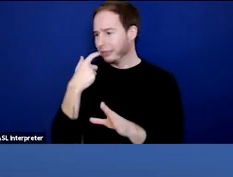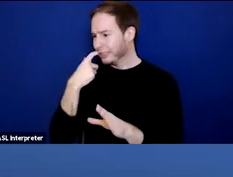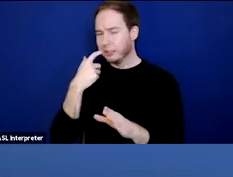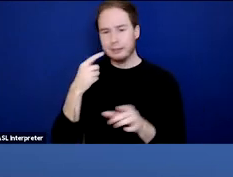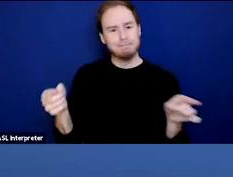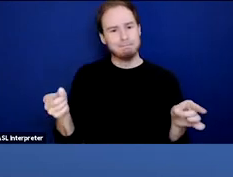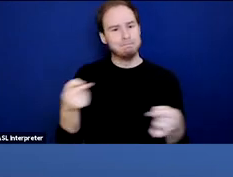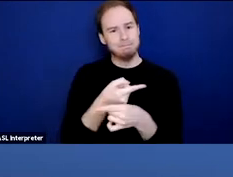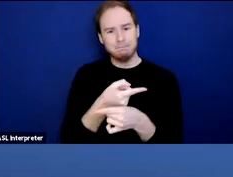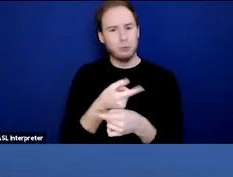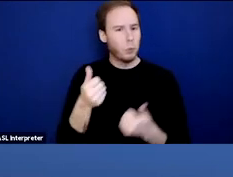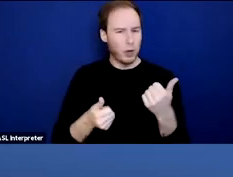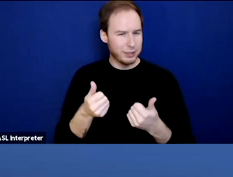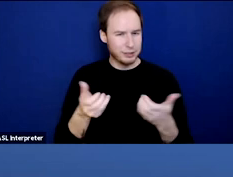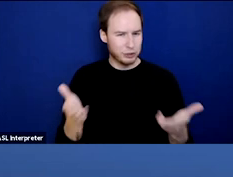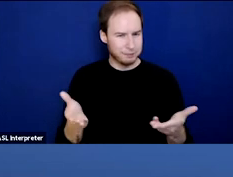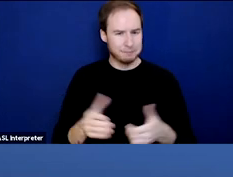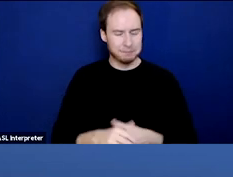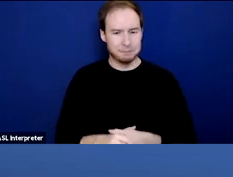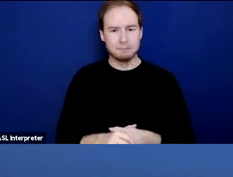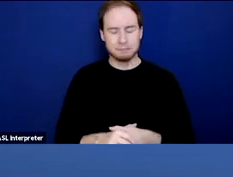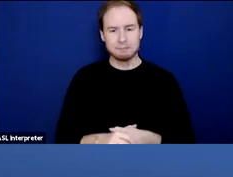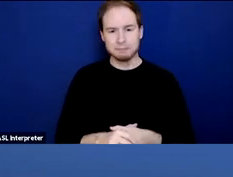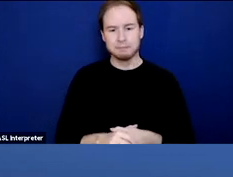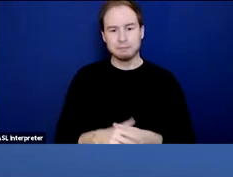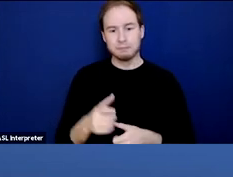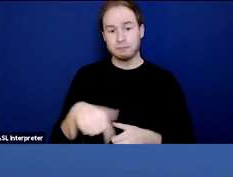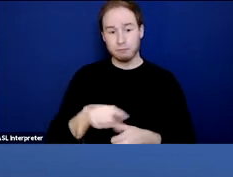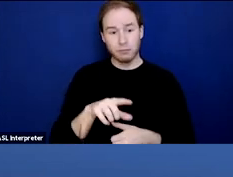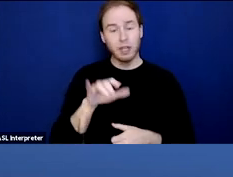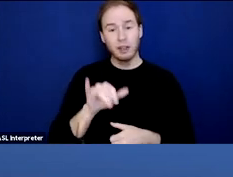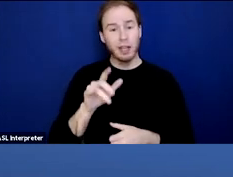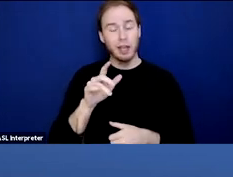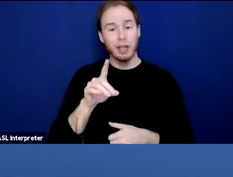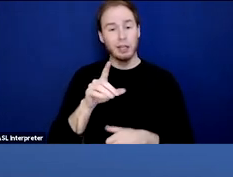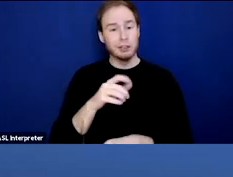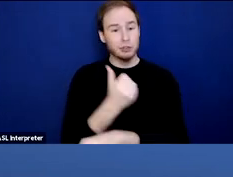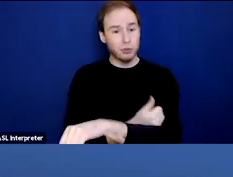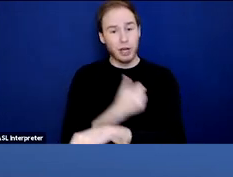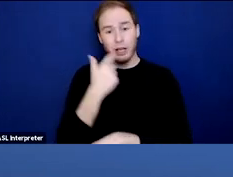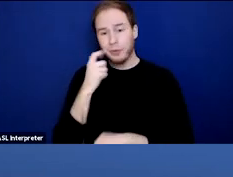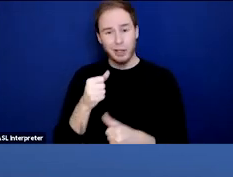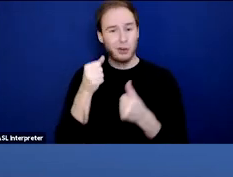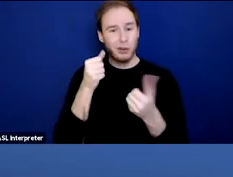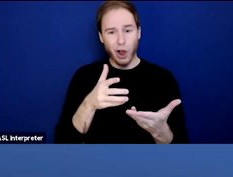leads to substance misuse. Drug misuse can cause social disadvantage, socioeconomic disadvantage,